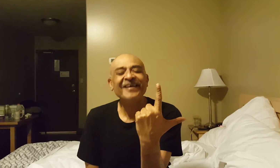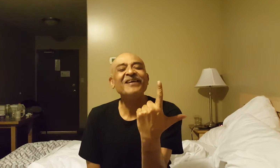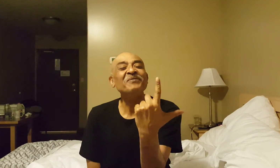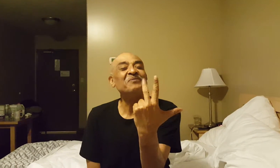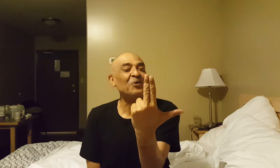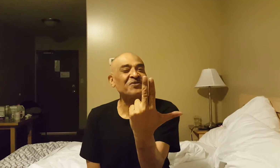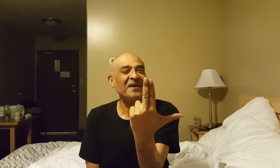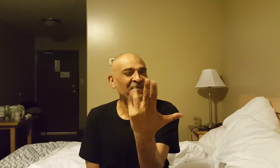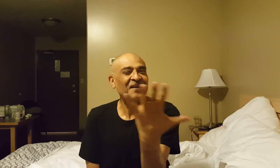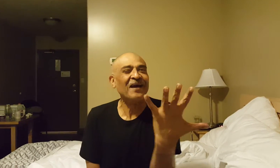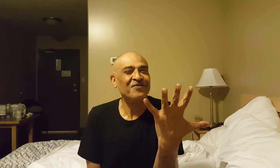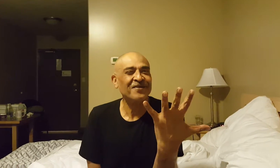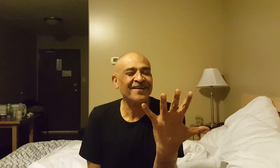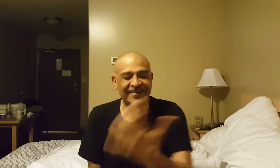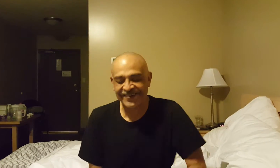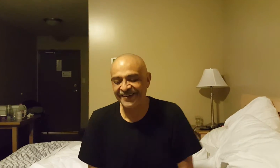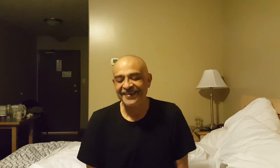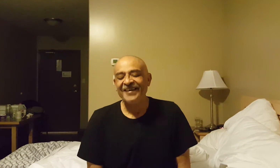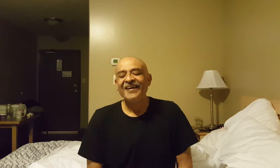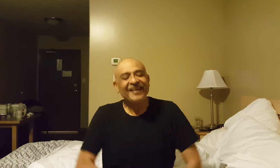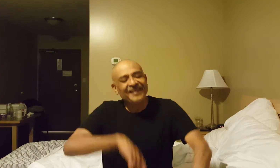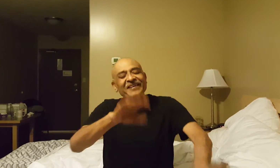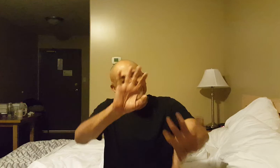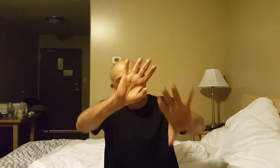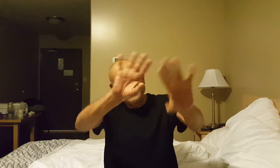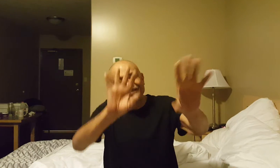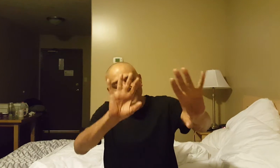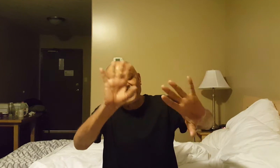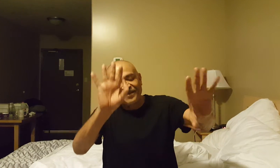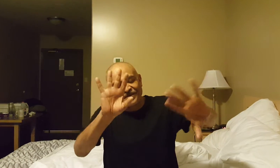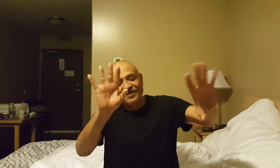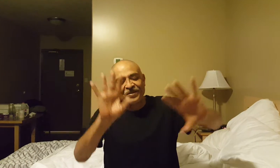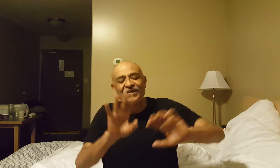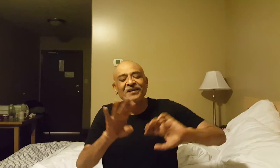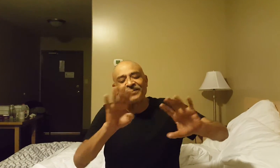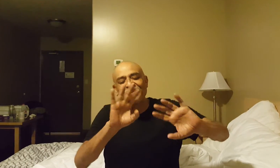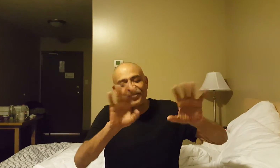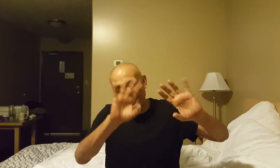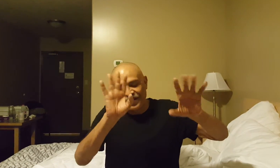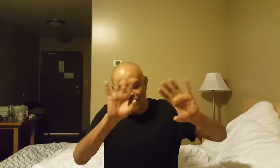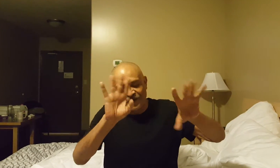it being both dead and alive. Okay? In any case, let's drop the third one for